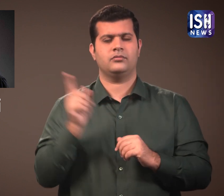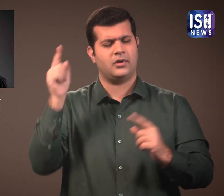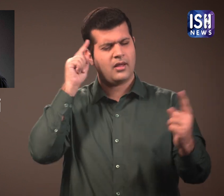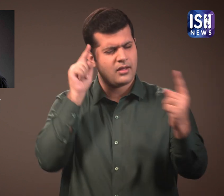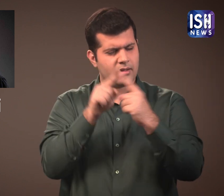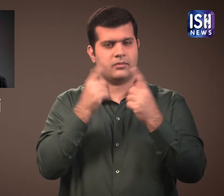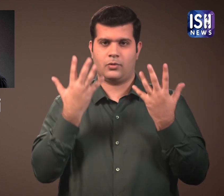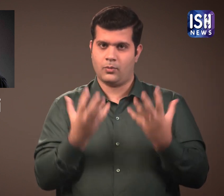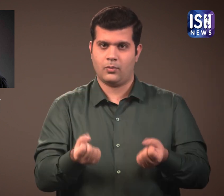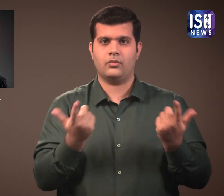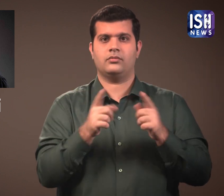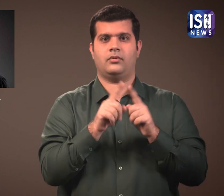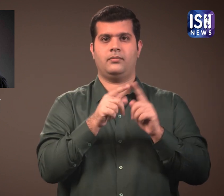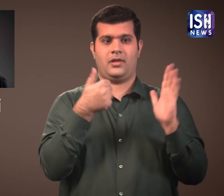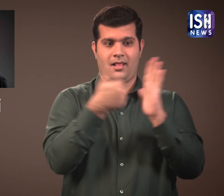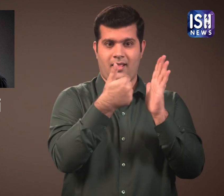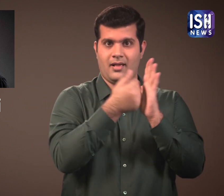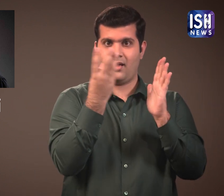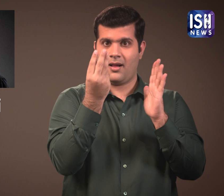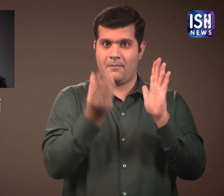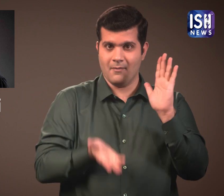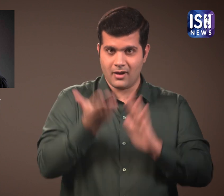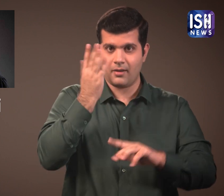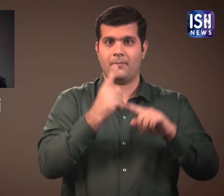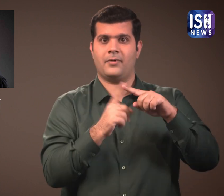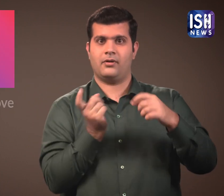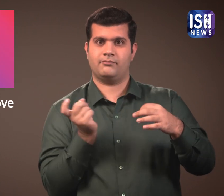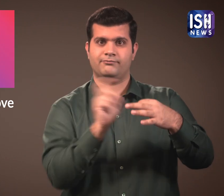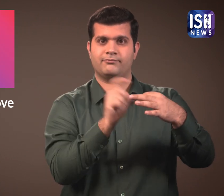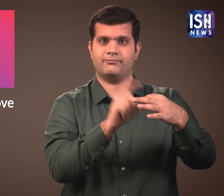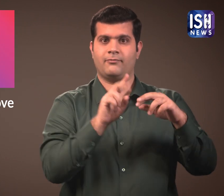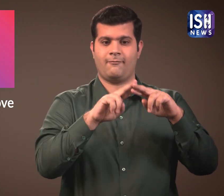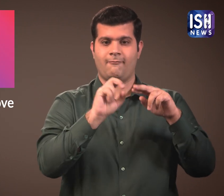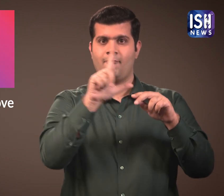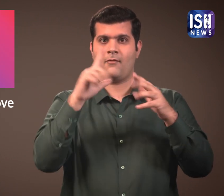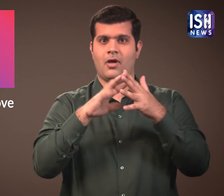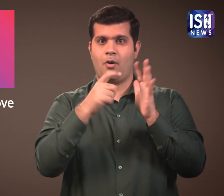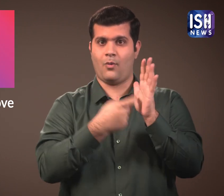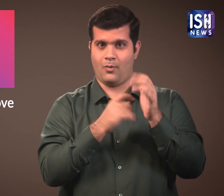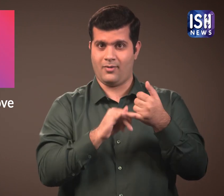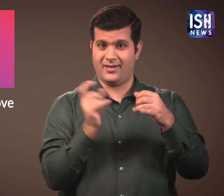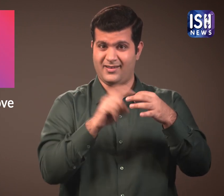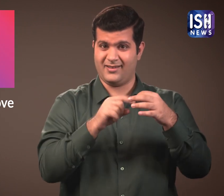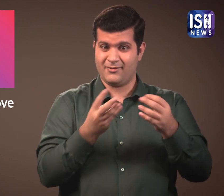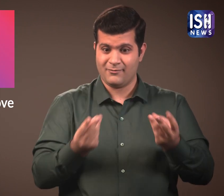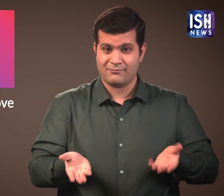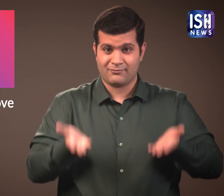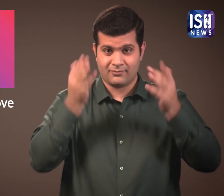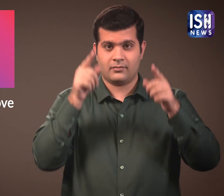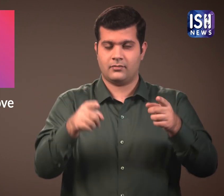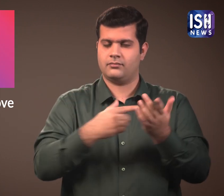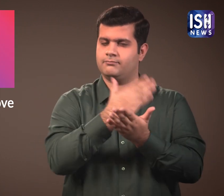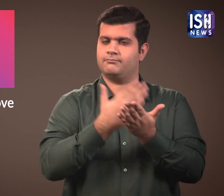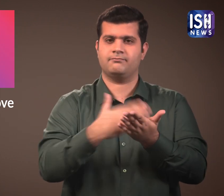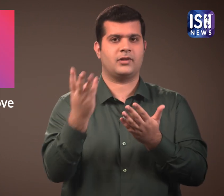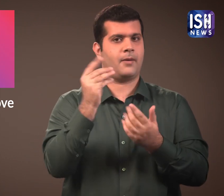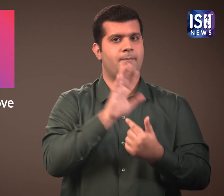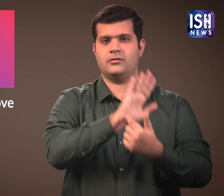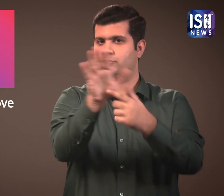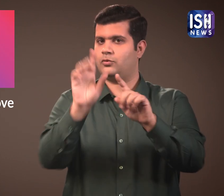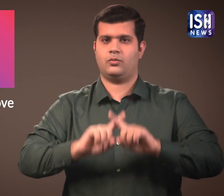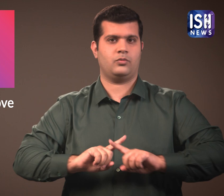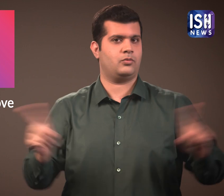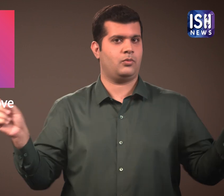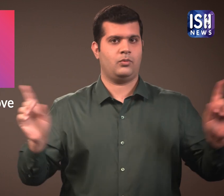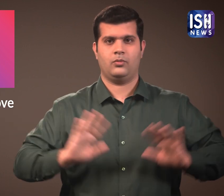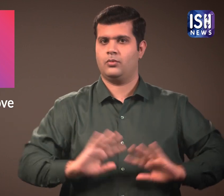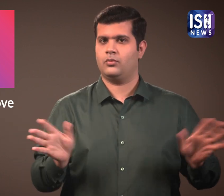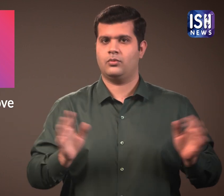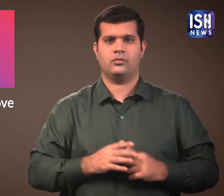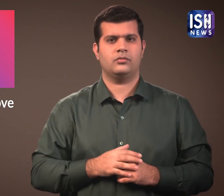that he does not want to display the number of Likes anymore.